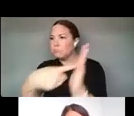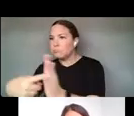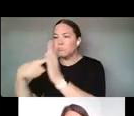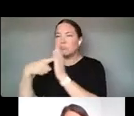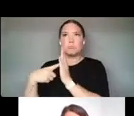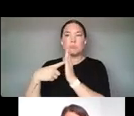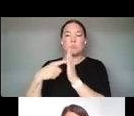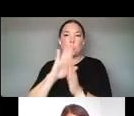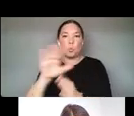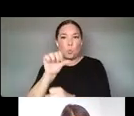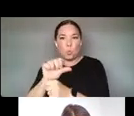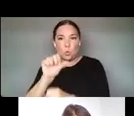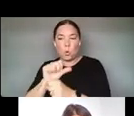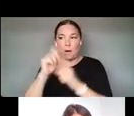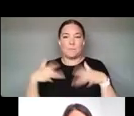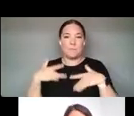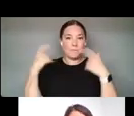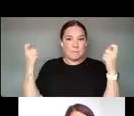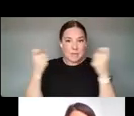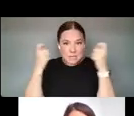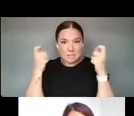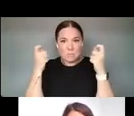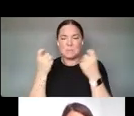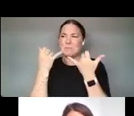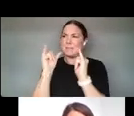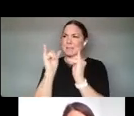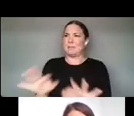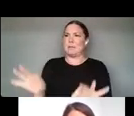STILL PLAYED AN ESSENTIAL ROLE IN THEIR PROFESSIONAL AND ARTISTIC DEVELOPMENT.